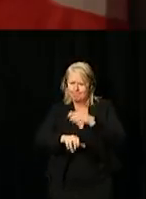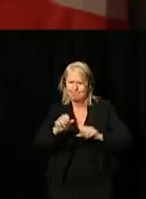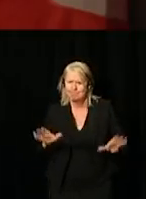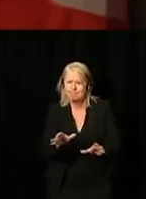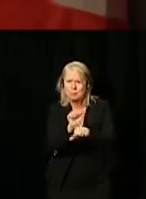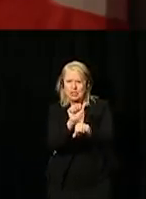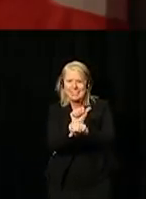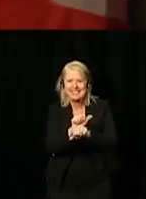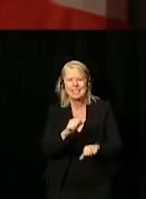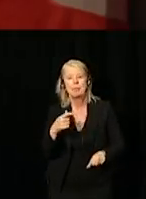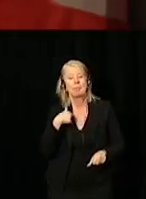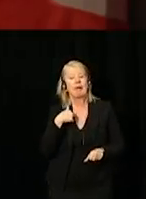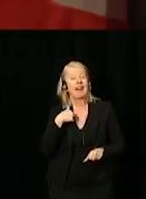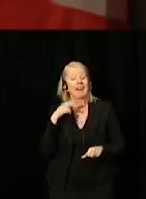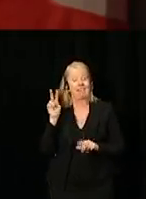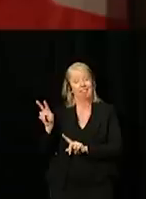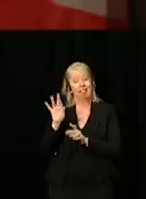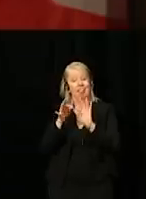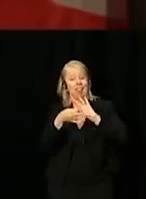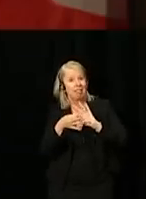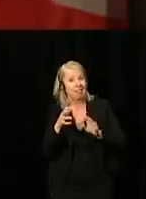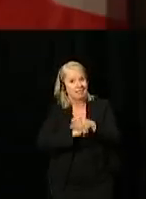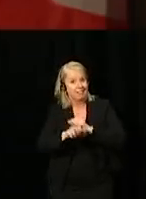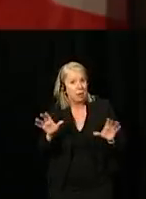but I'm interpreting that as: get to work